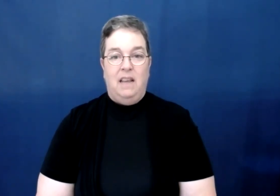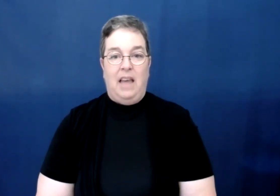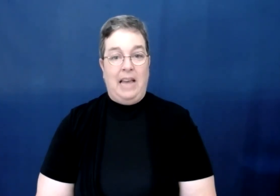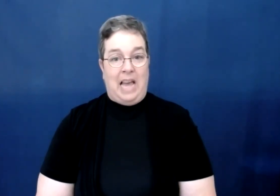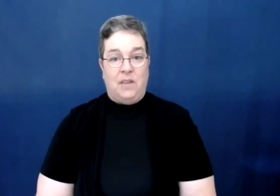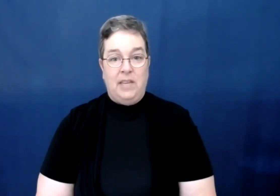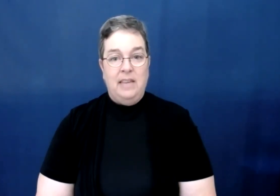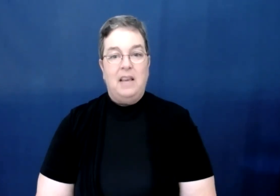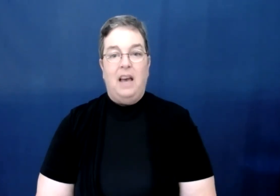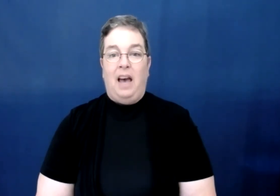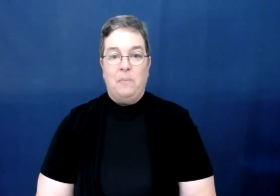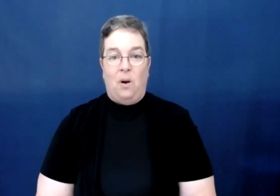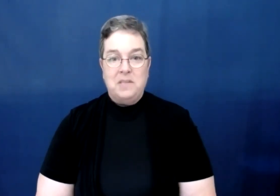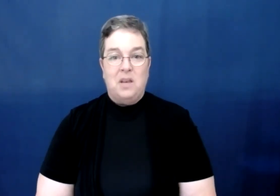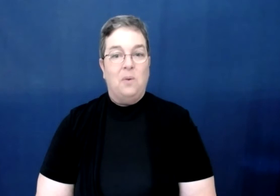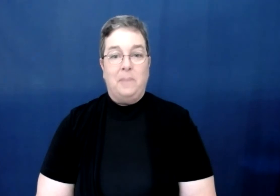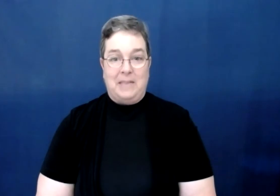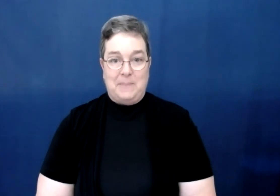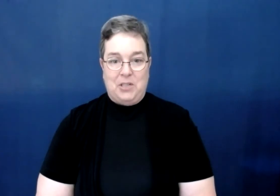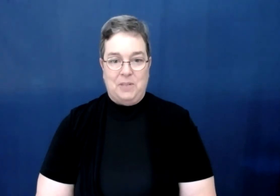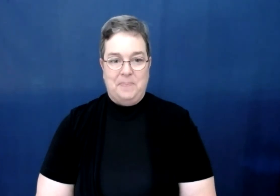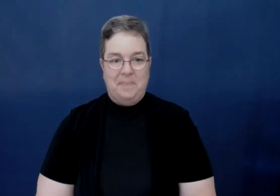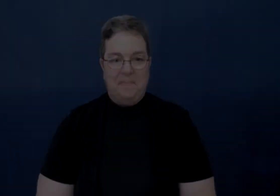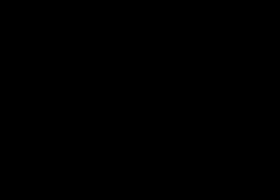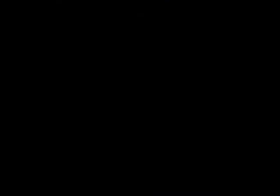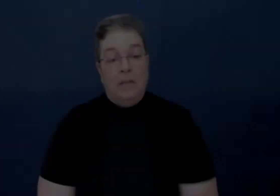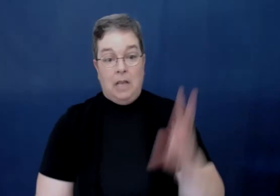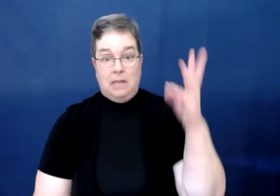and advocate. I am also a public speaker.